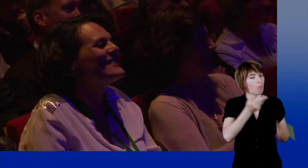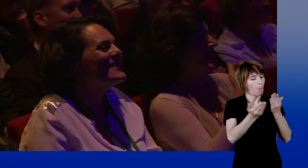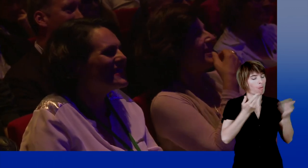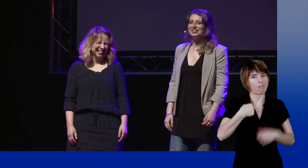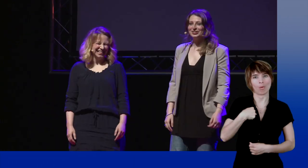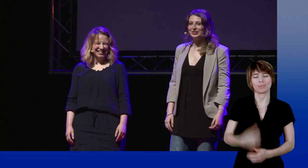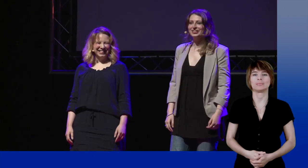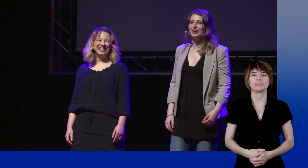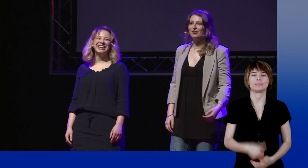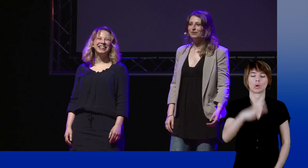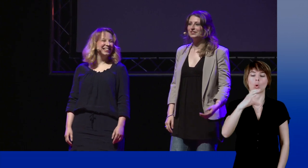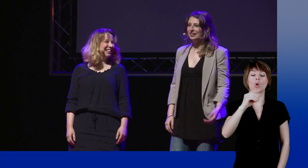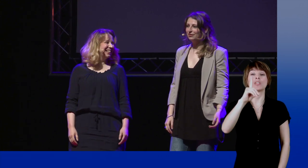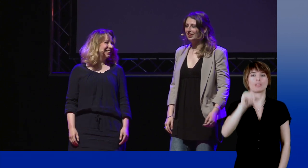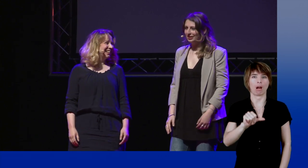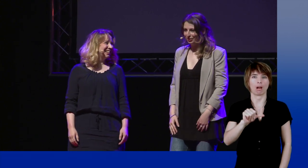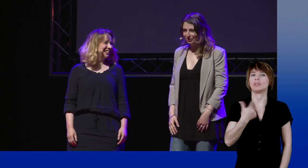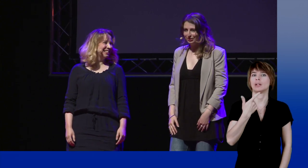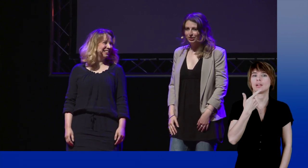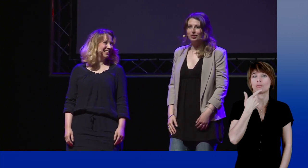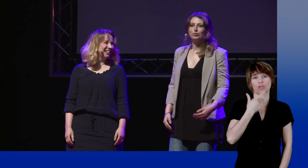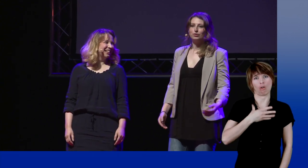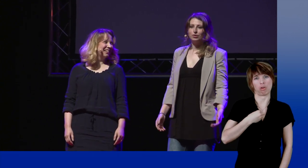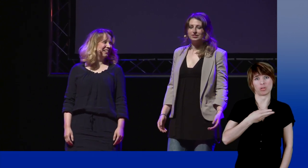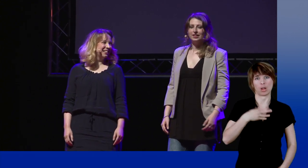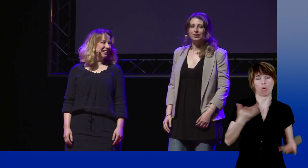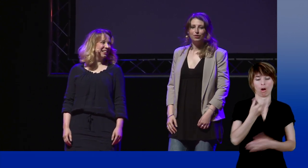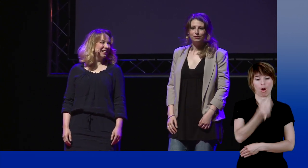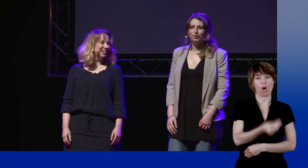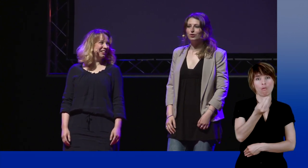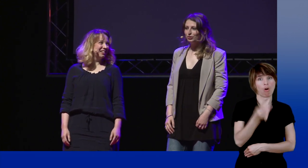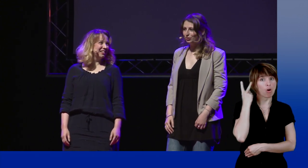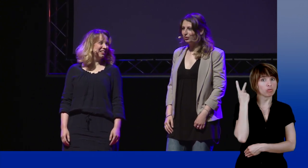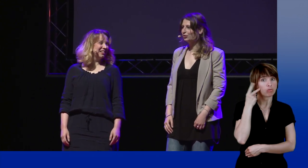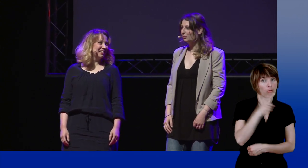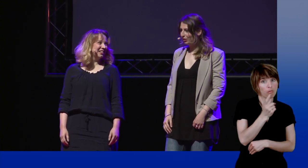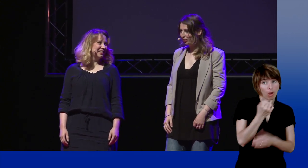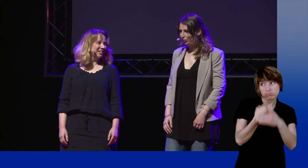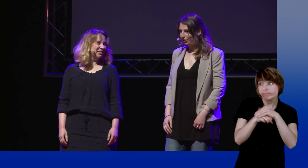Children of Deaf Adults or in French, "Enfants entendants de parents sourds".